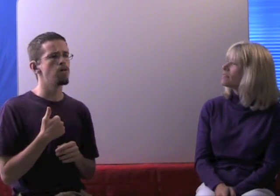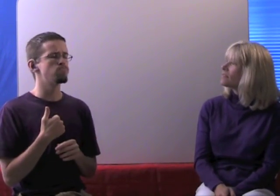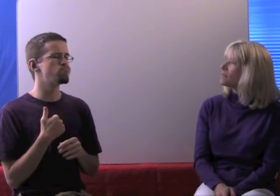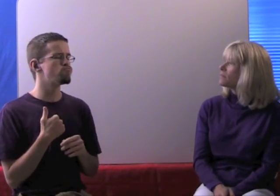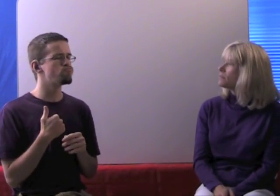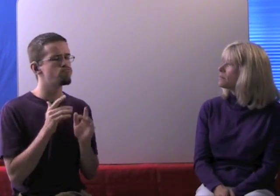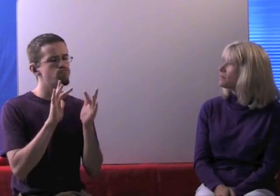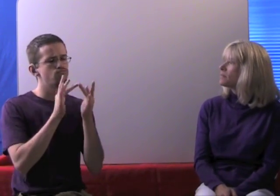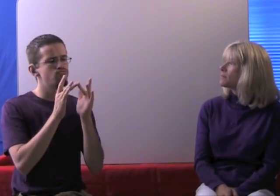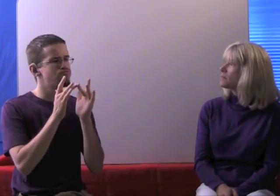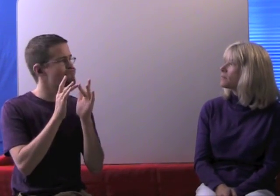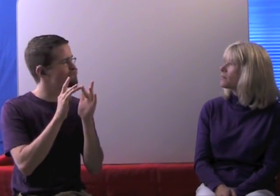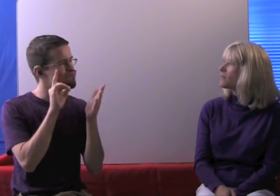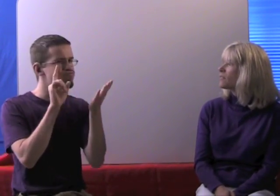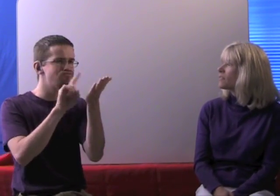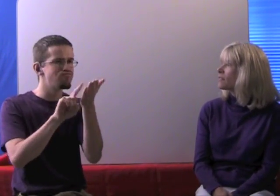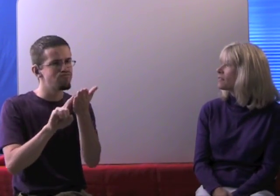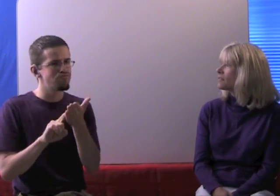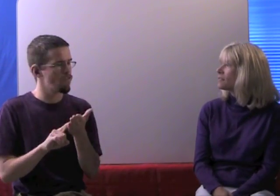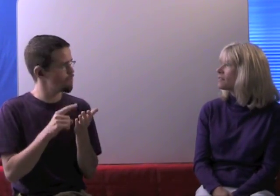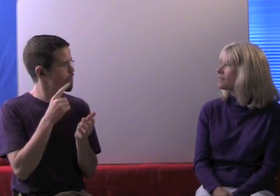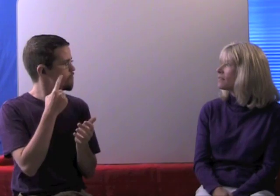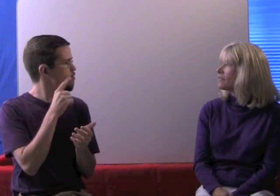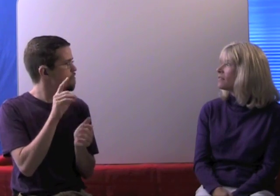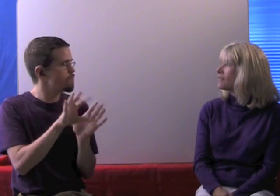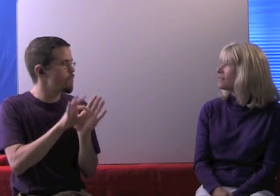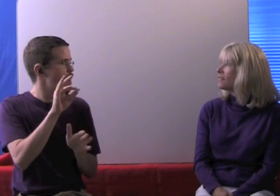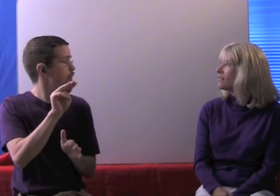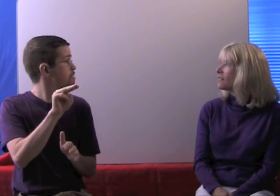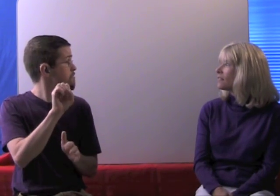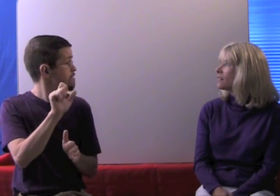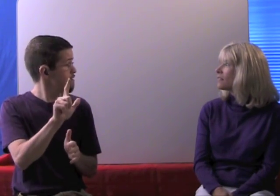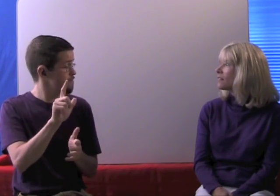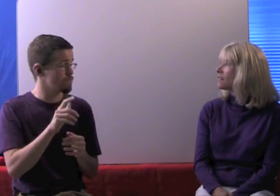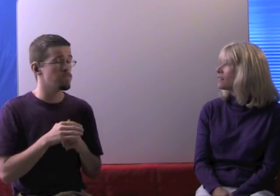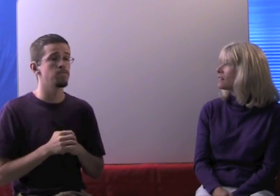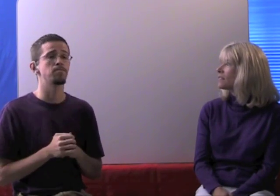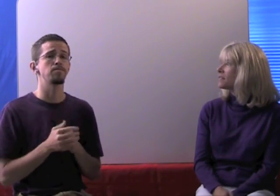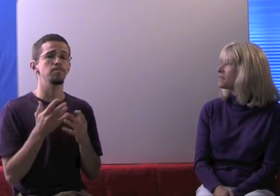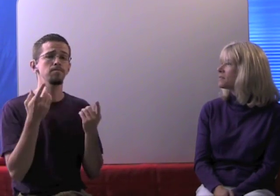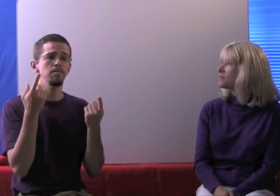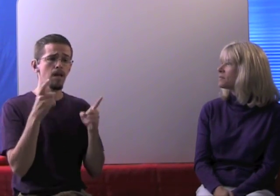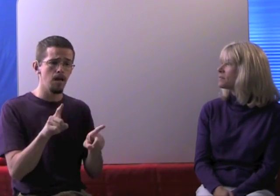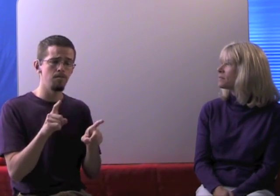So one day, I was looking online for some... information about Mexican Sign Language...